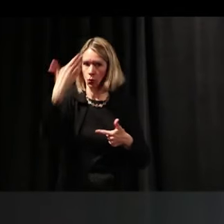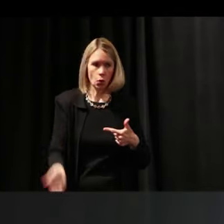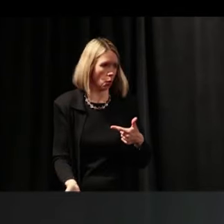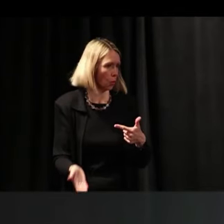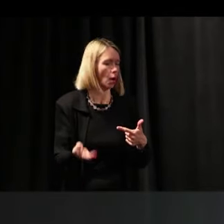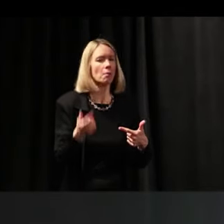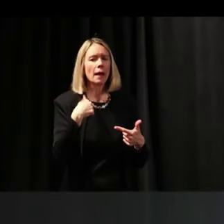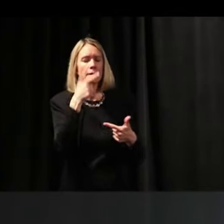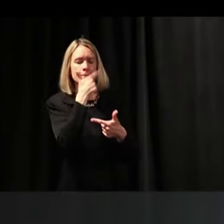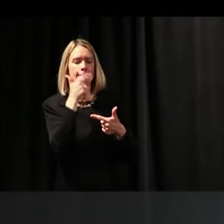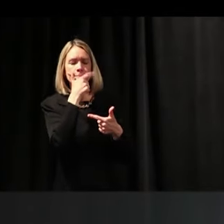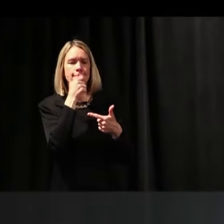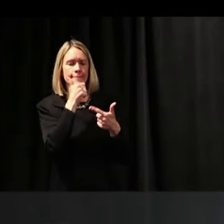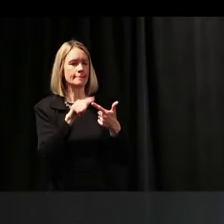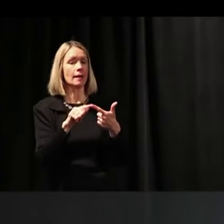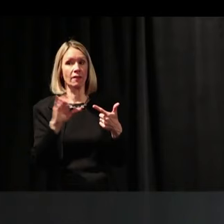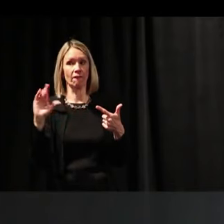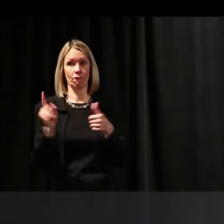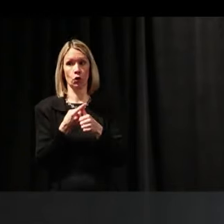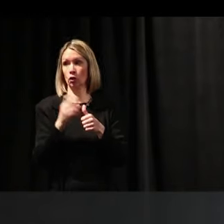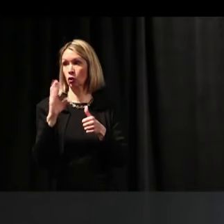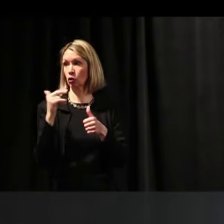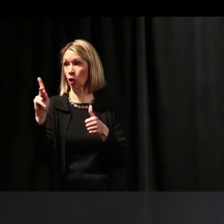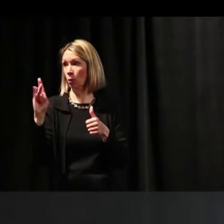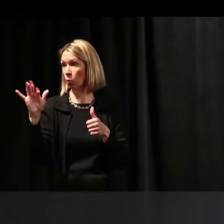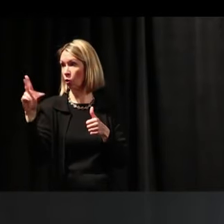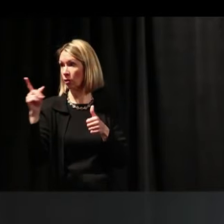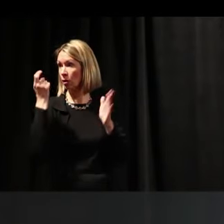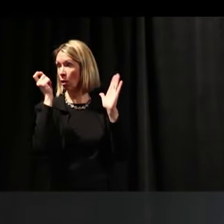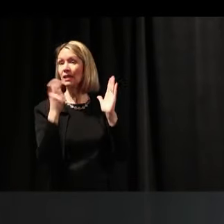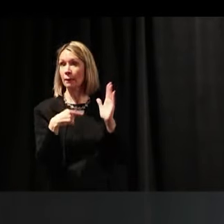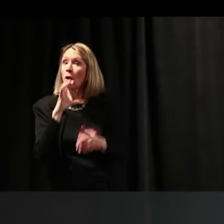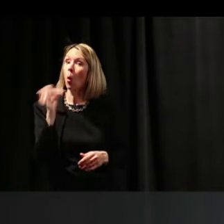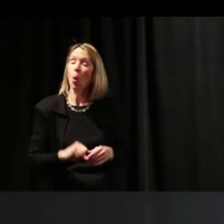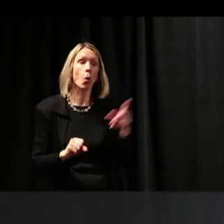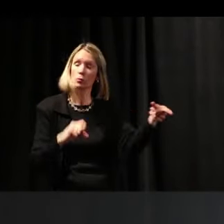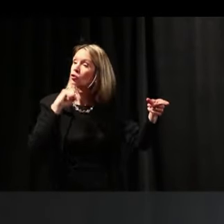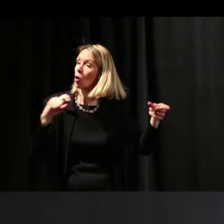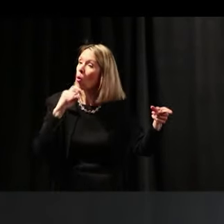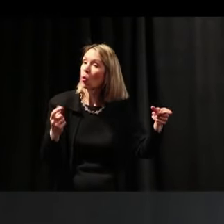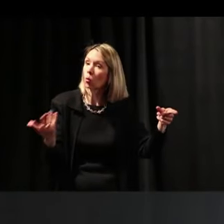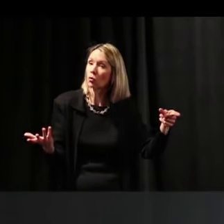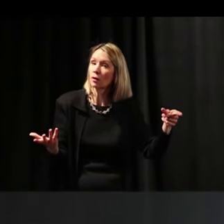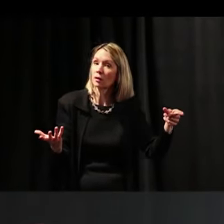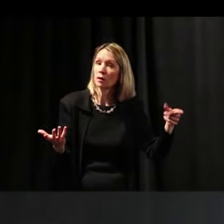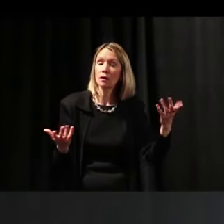I'm going to say that the first chalkboard was something that's old because it's a stone. Yeah.